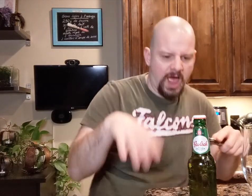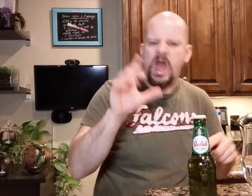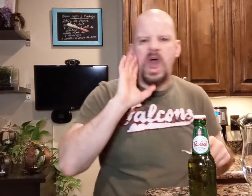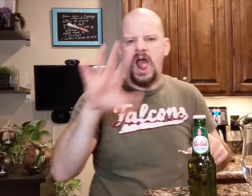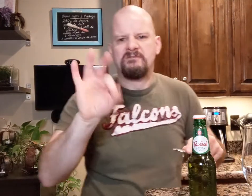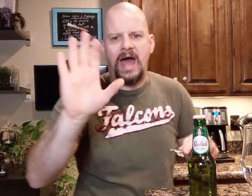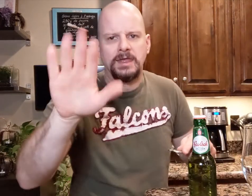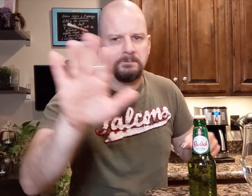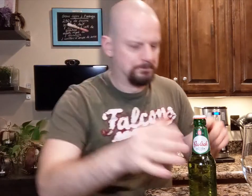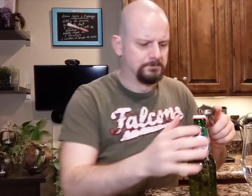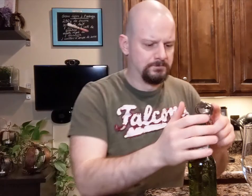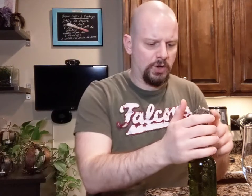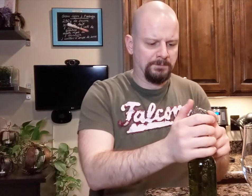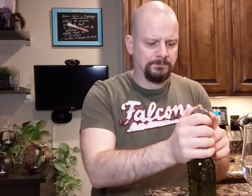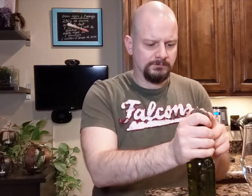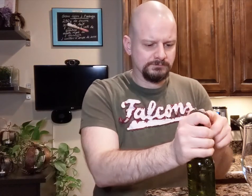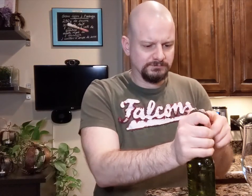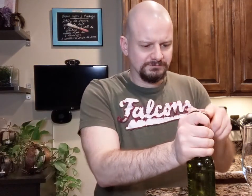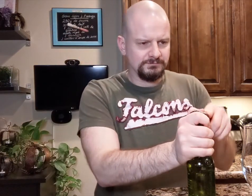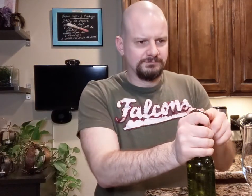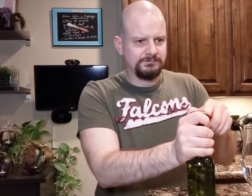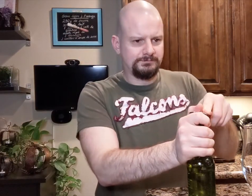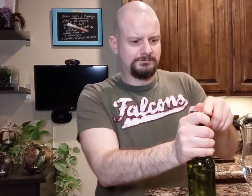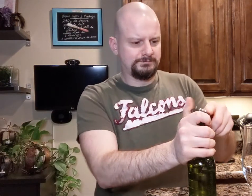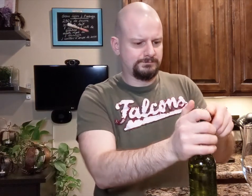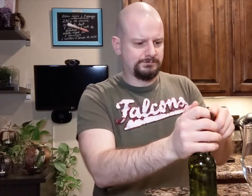I'll find out, allright.